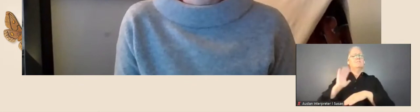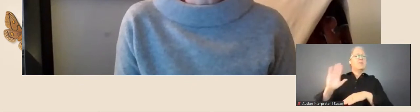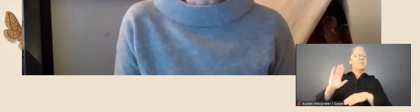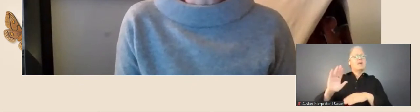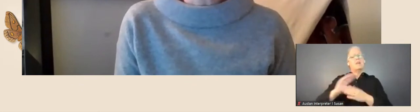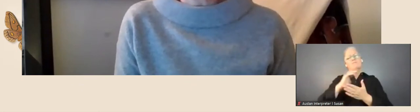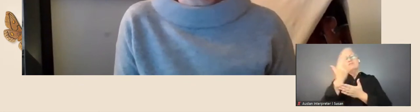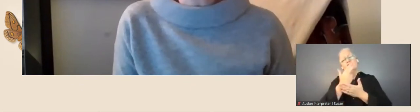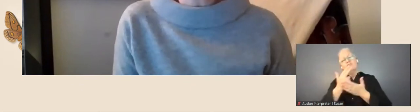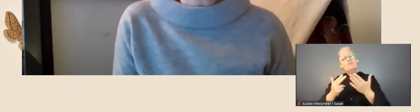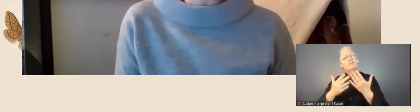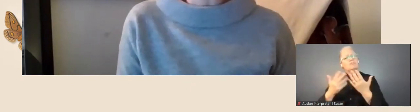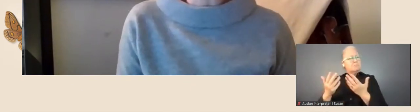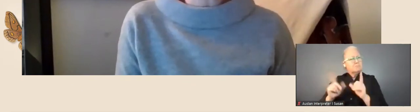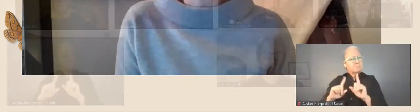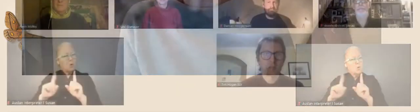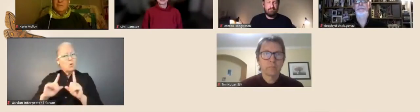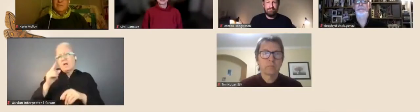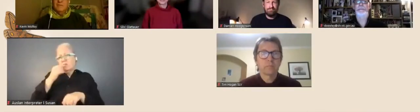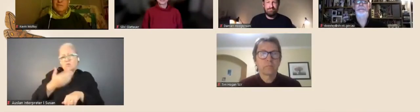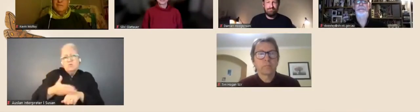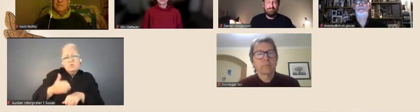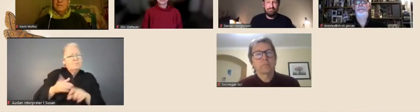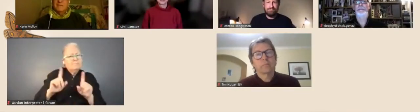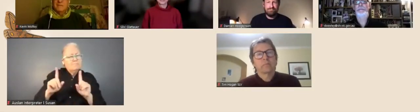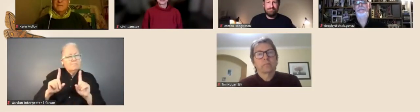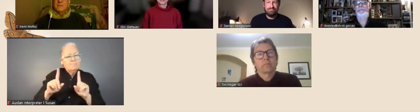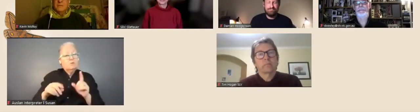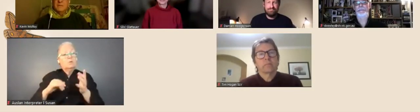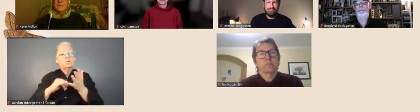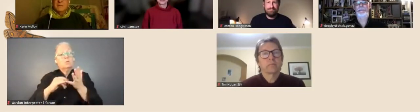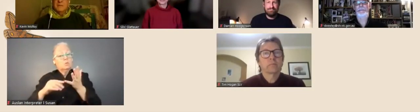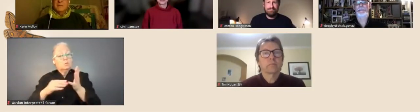Suzie, do you want to hop in and give a response on that?